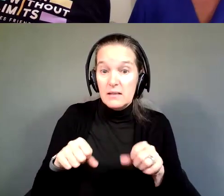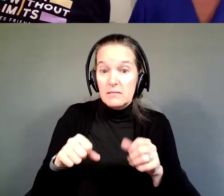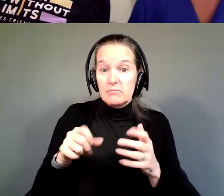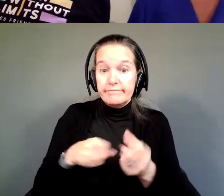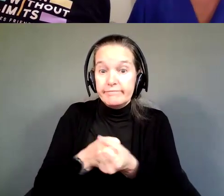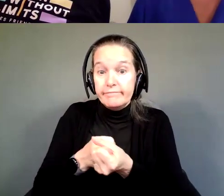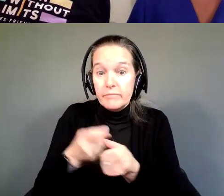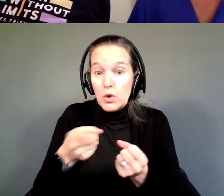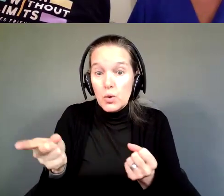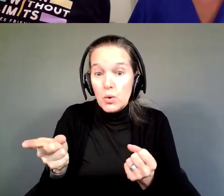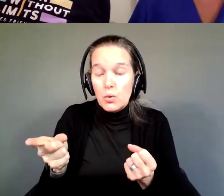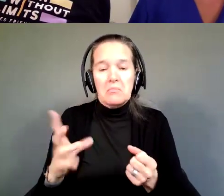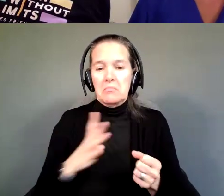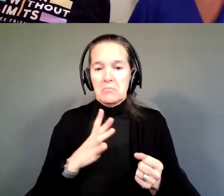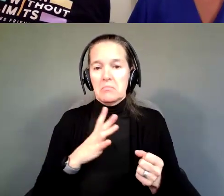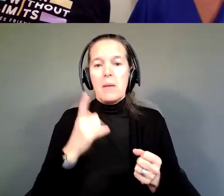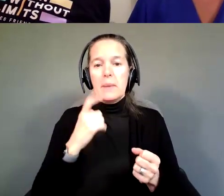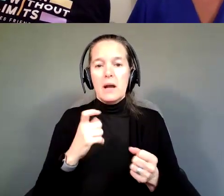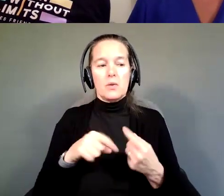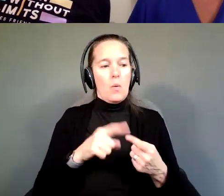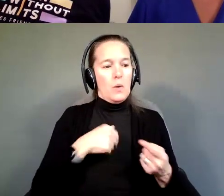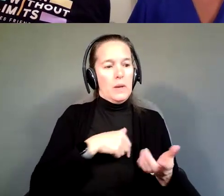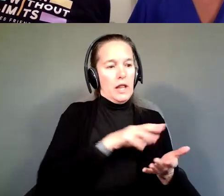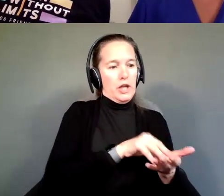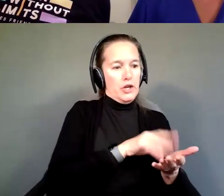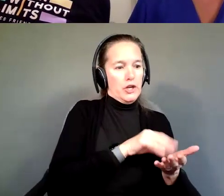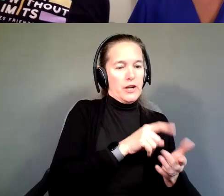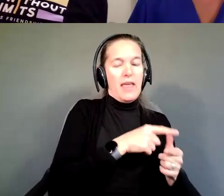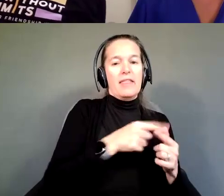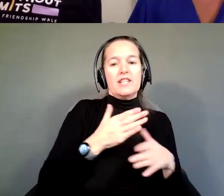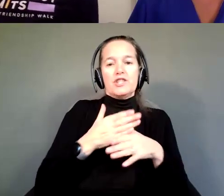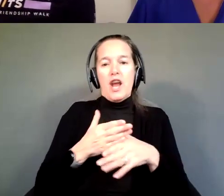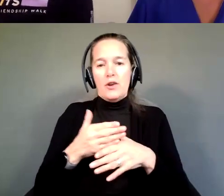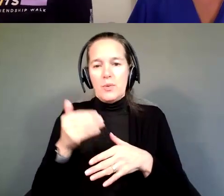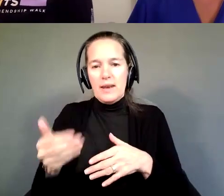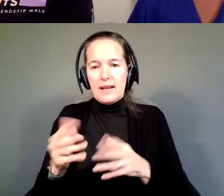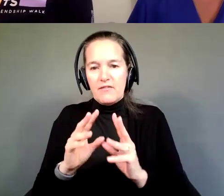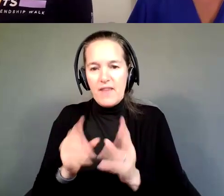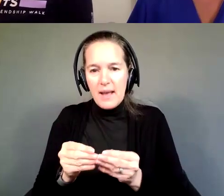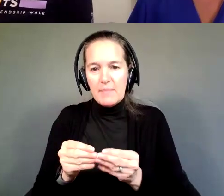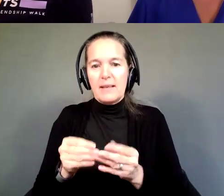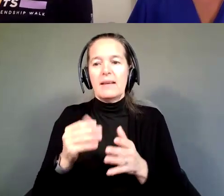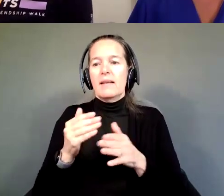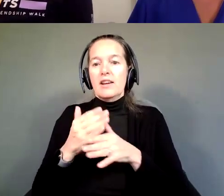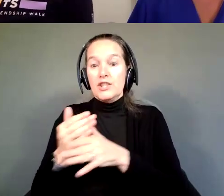Because I feel as we all learn and we share with the next family or the next individual, you know.